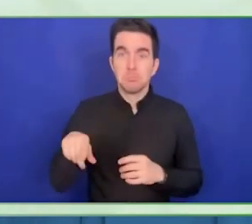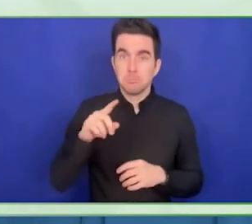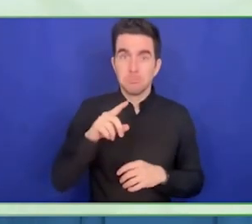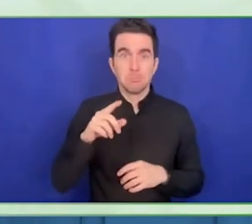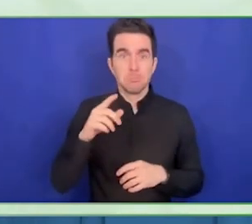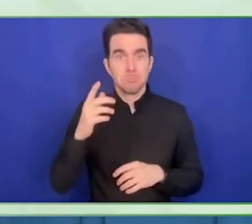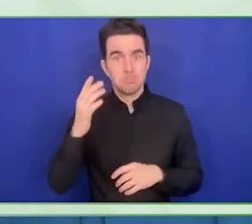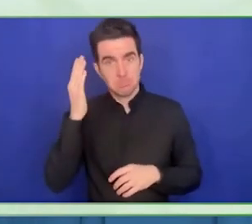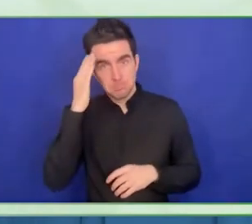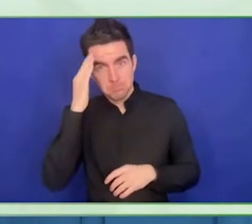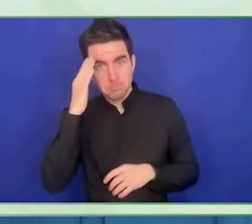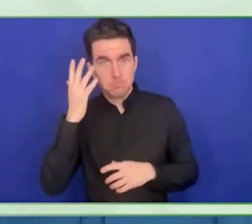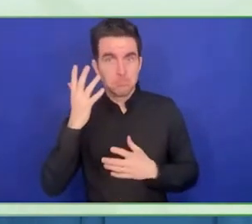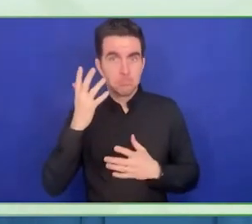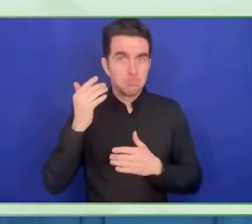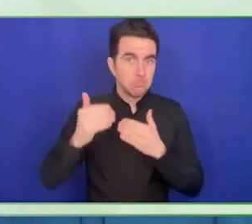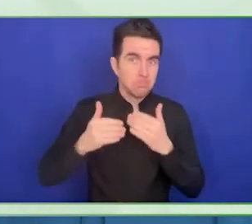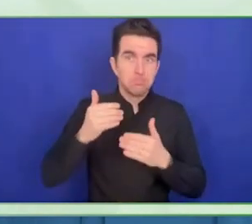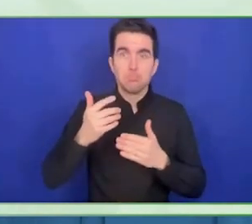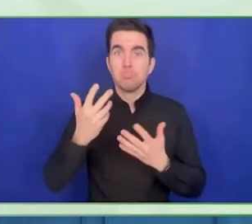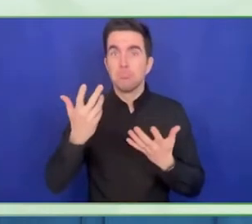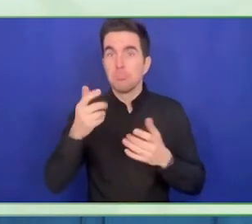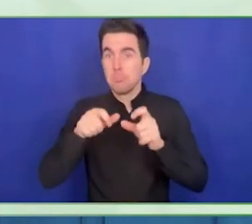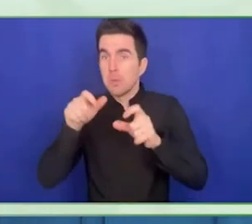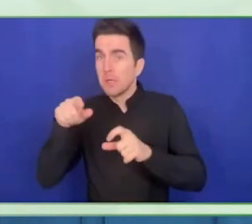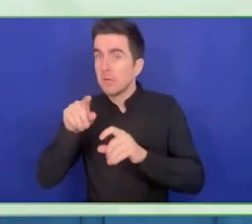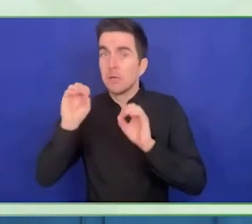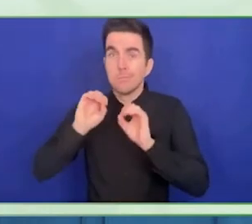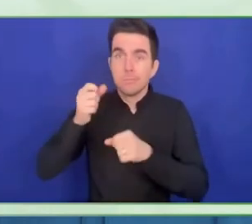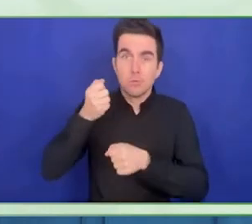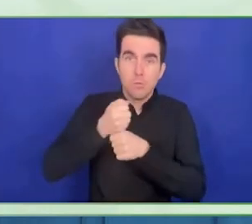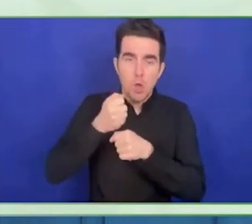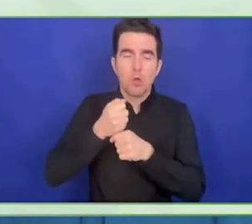Grantmaking focus is entirely focused on increasing competitive